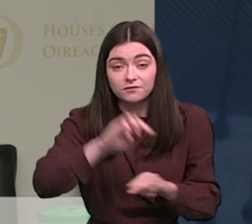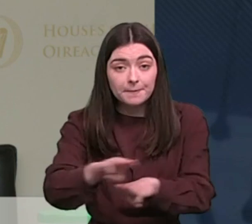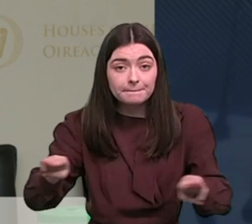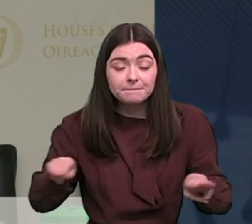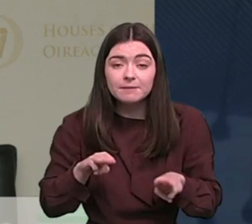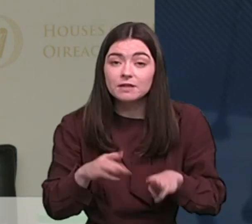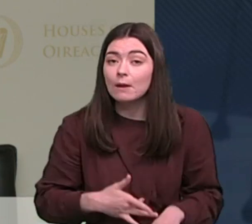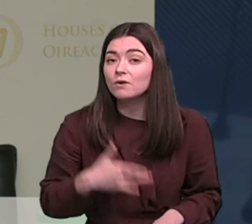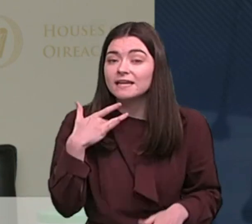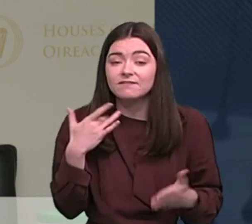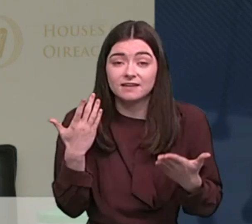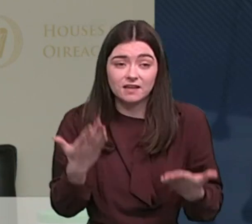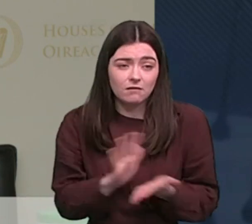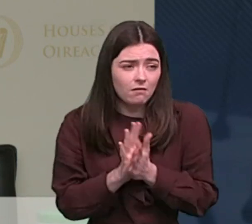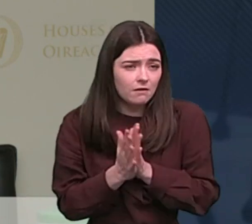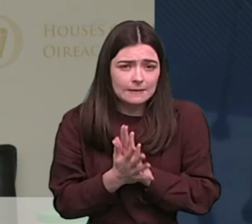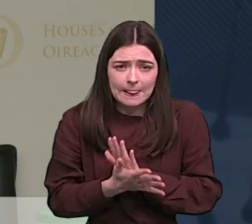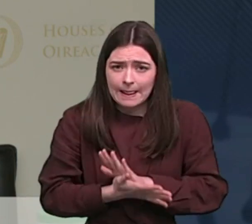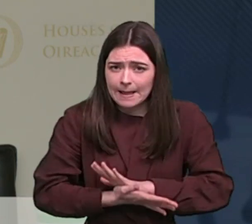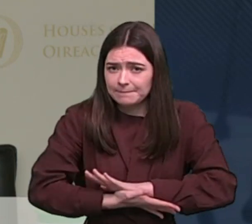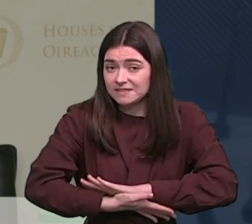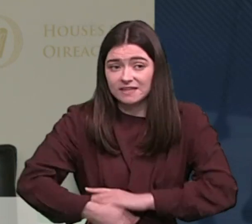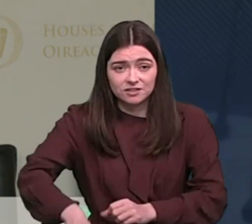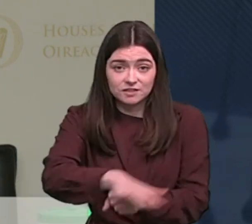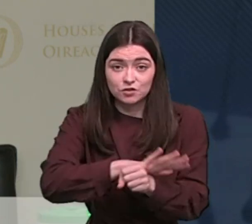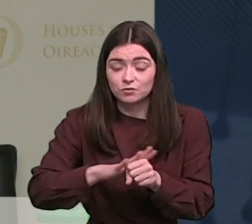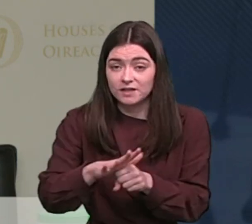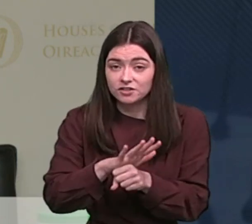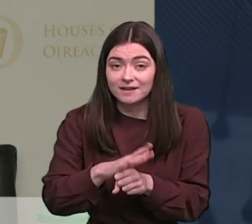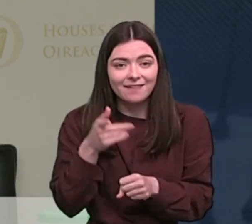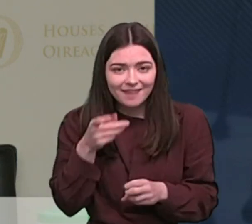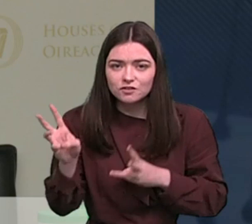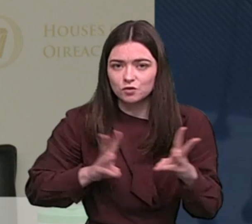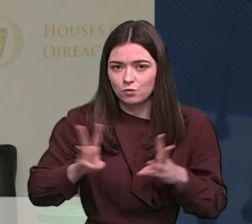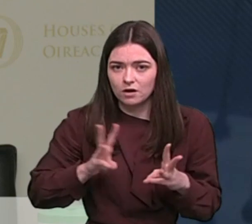that were living in dilapidated settings - that's the work of the Commission and the reports of the